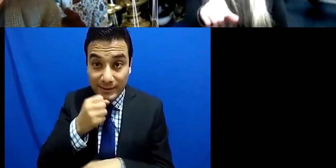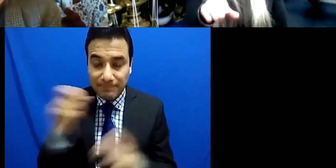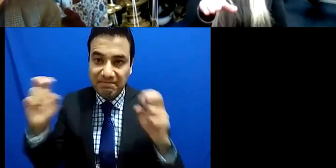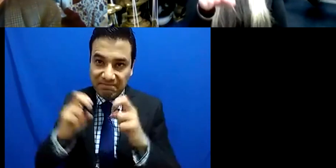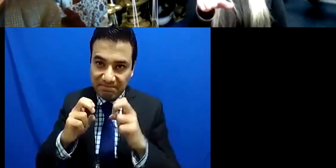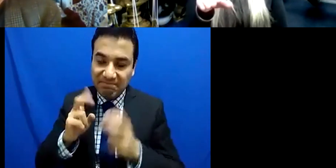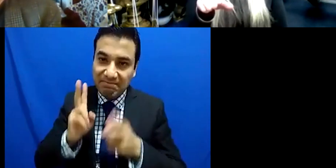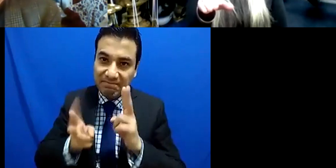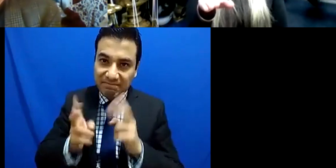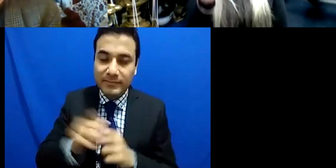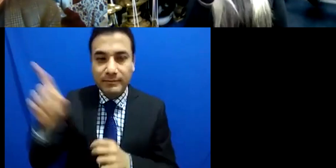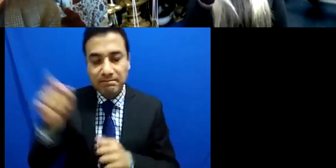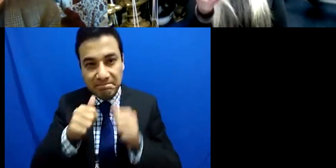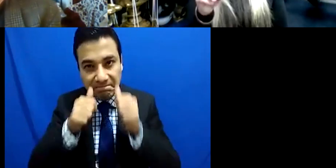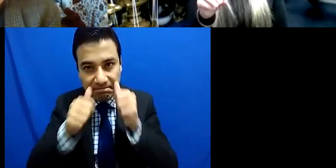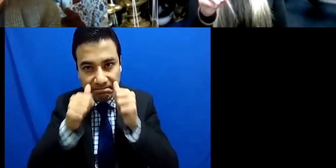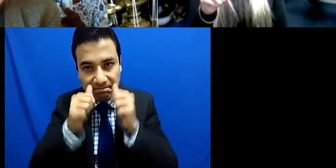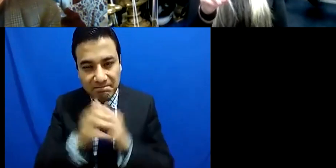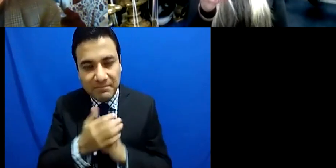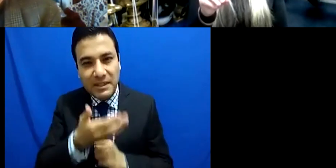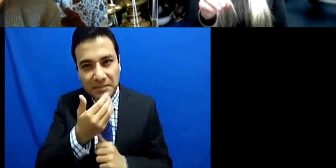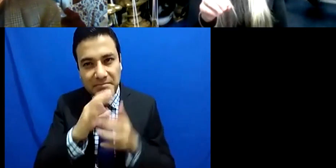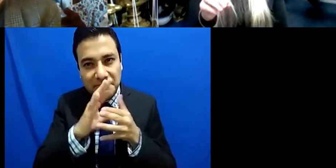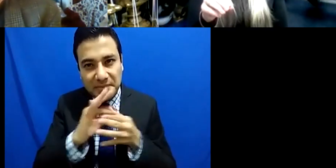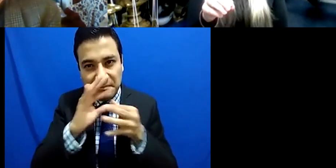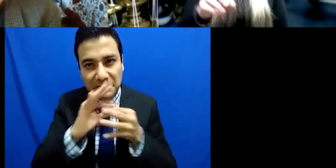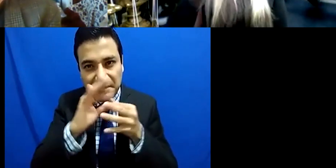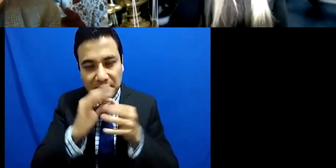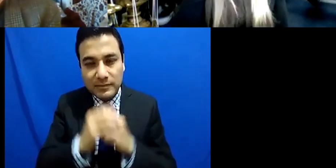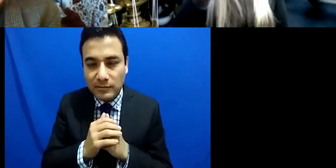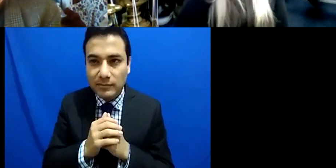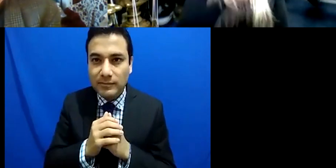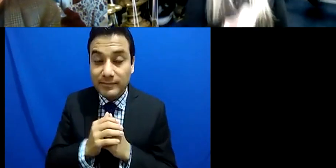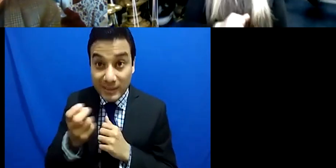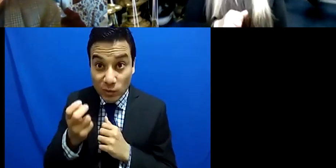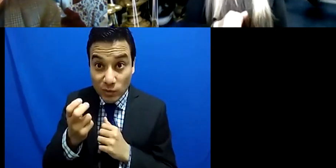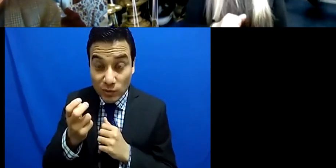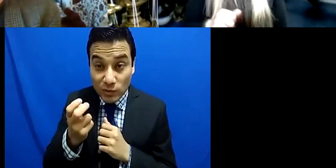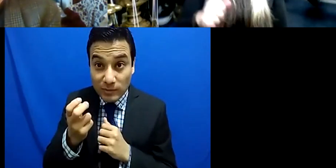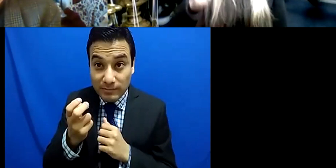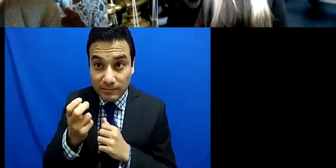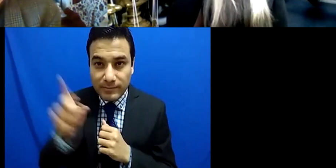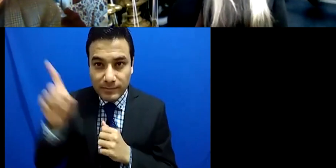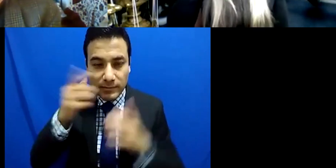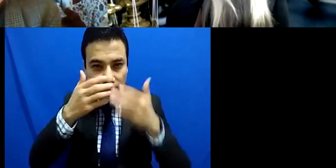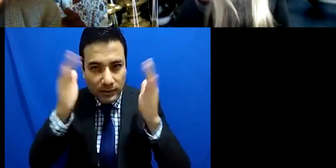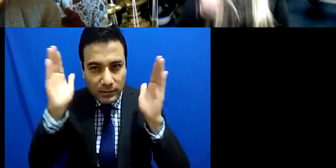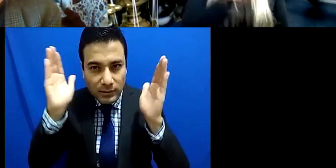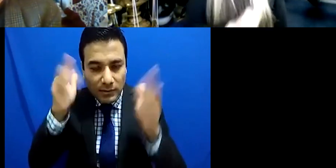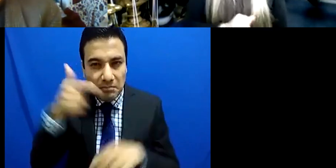of that story and with that listening they found a fairly stubborn young person a fairly stalwart